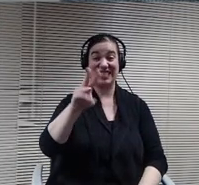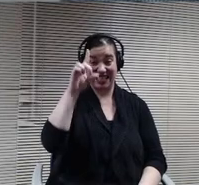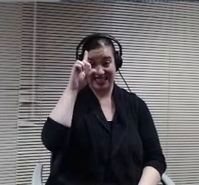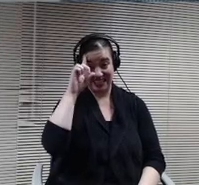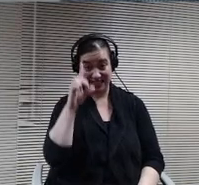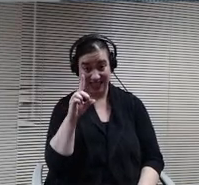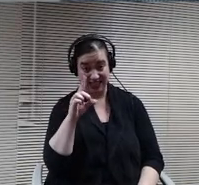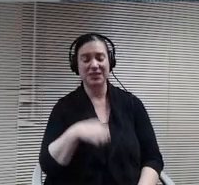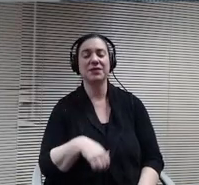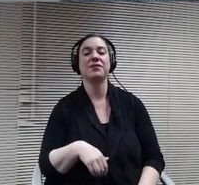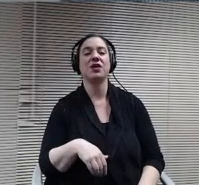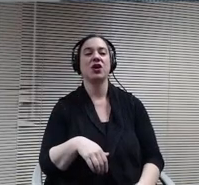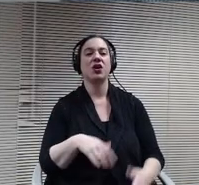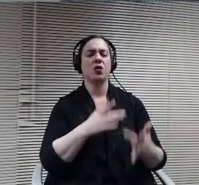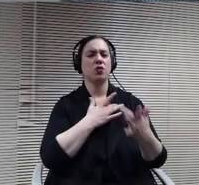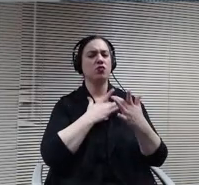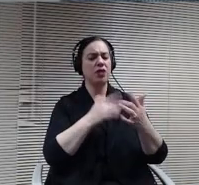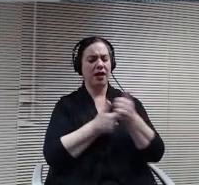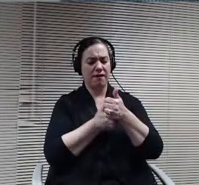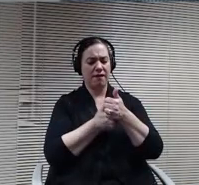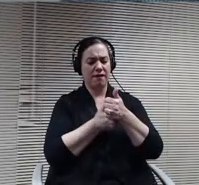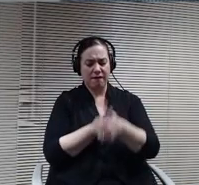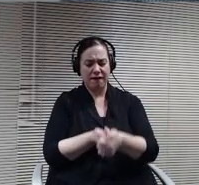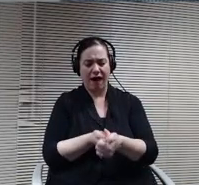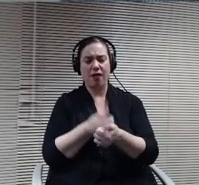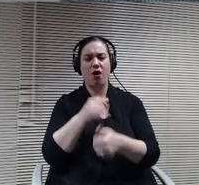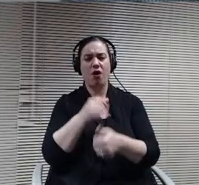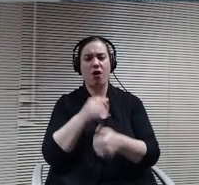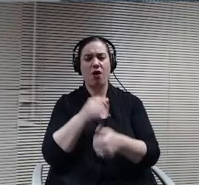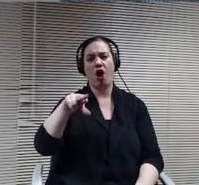followed that IRS approved rate for board travel employee travel